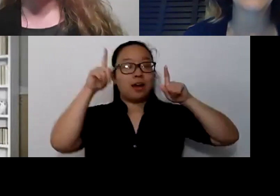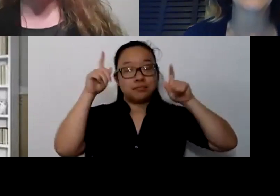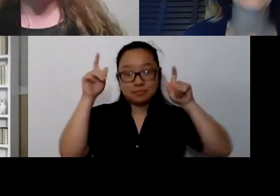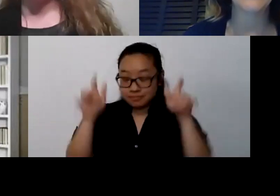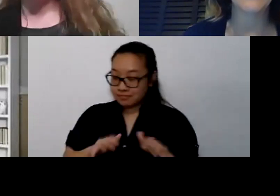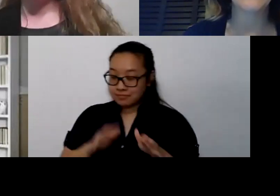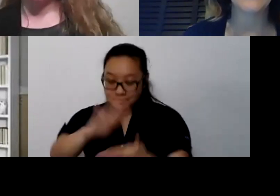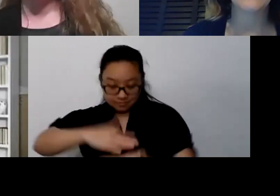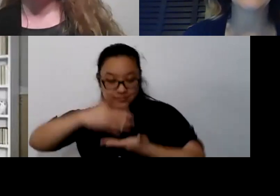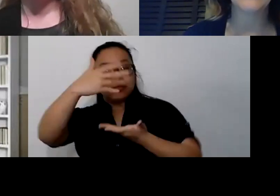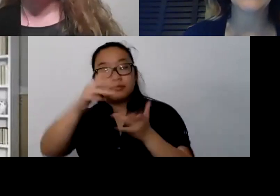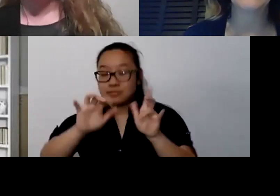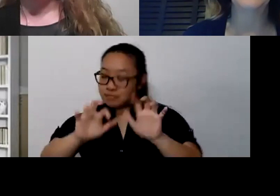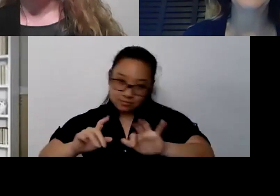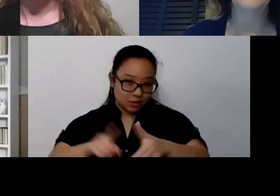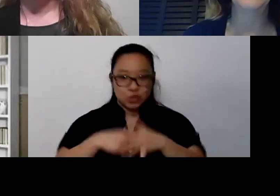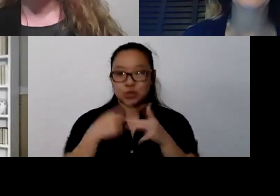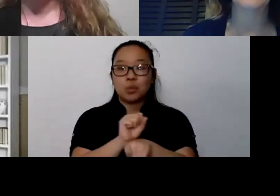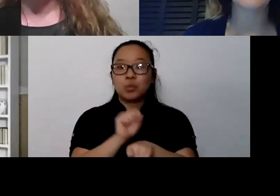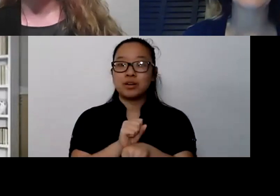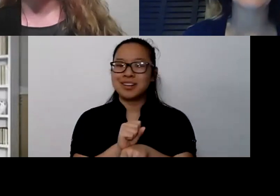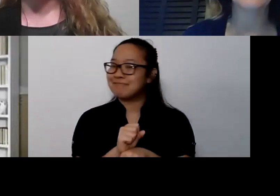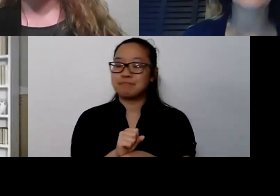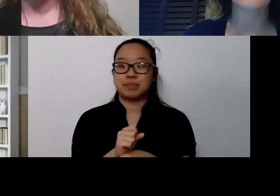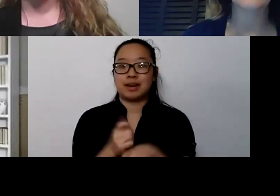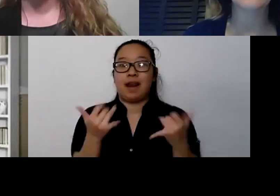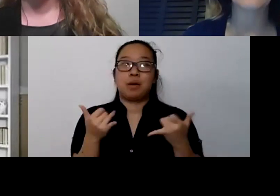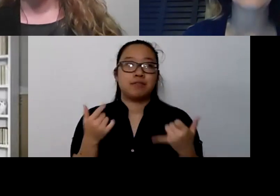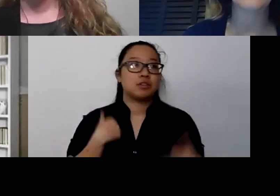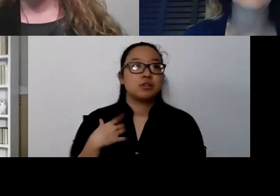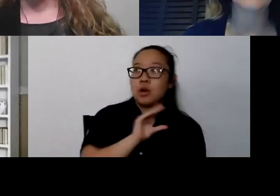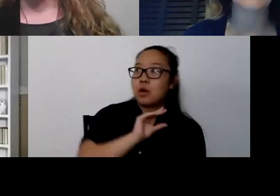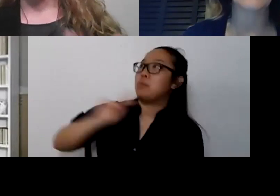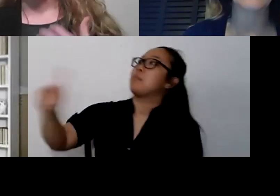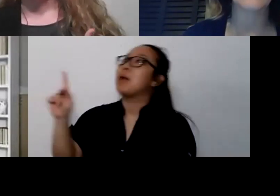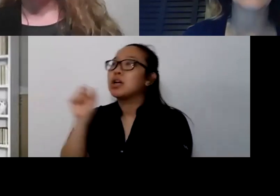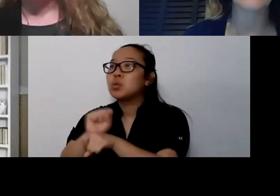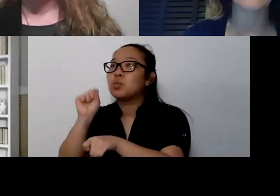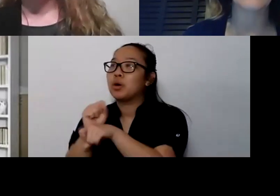It's gonna be another adjustment. But what I would also say is reflect back.